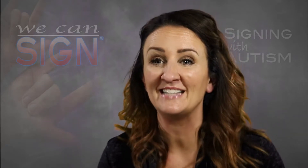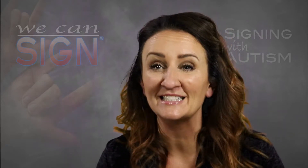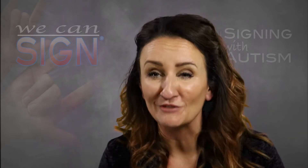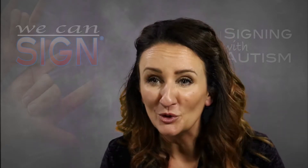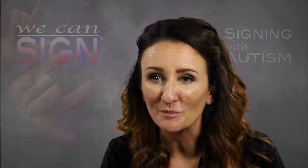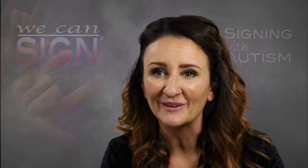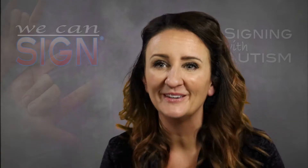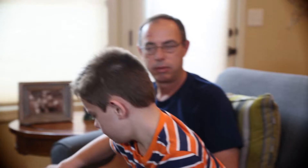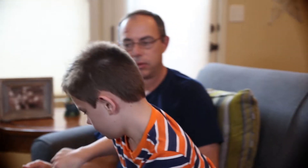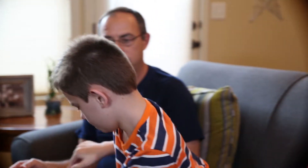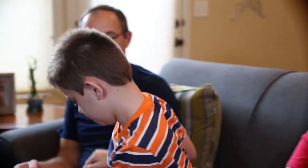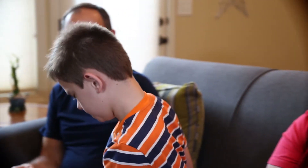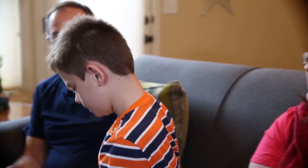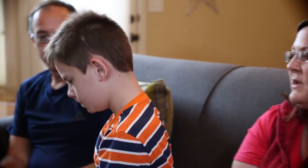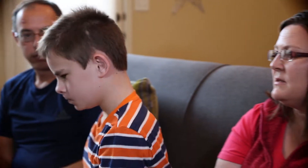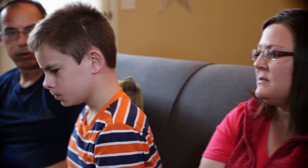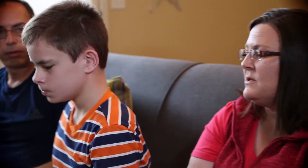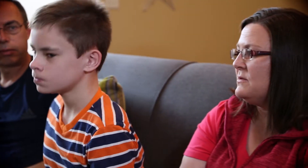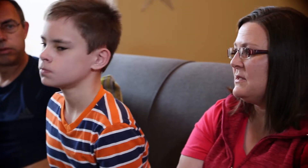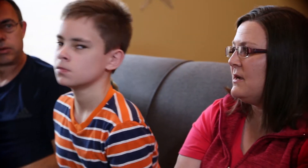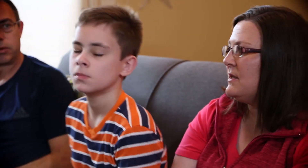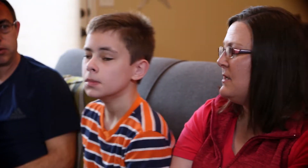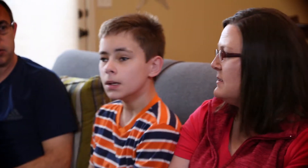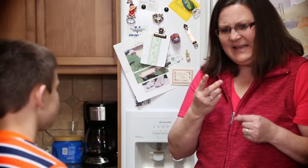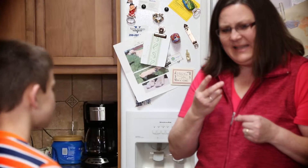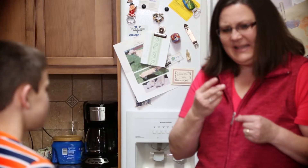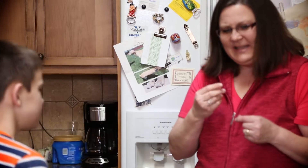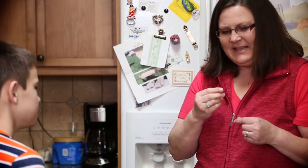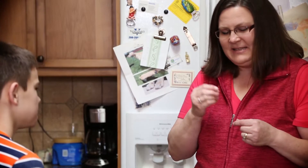sense of humor. He's much more motivated to use sign than he is his computer.